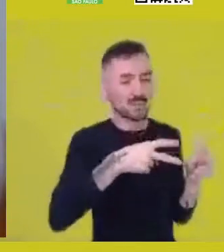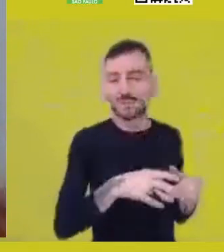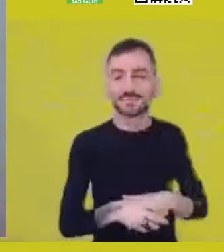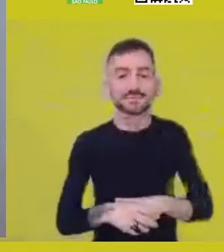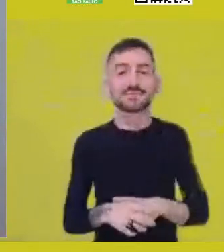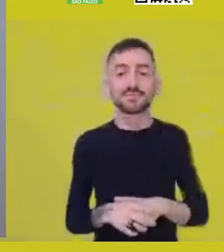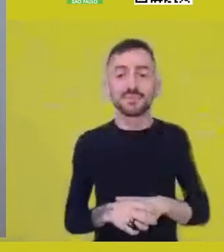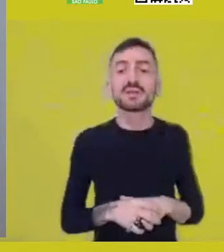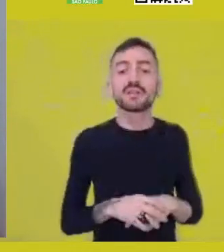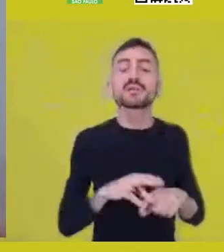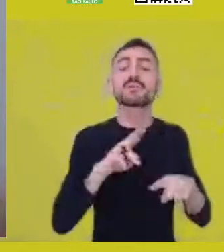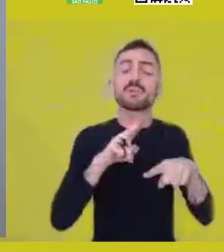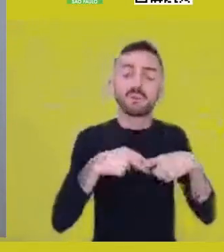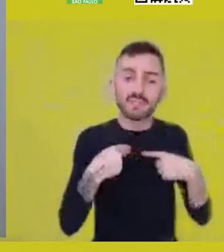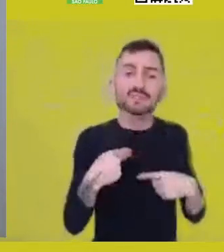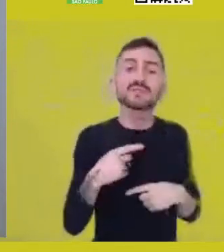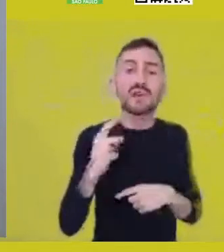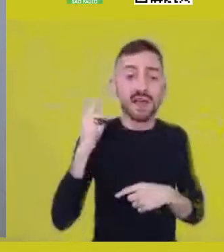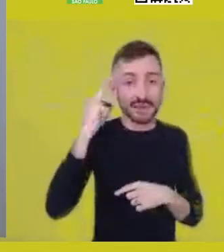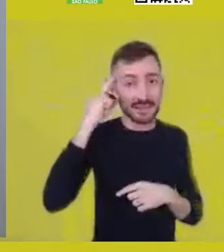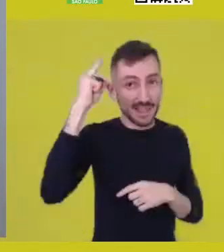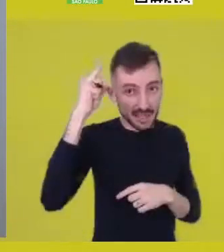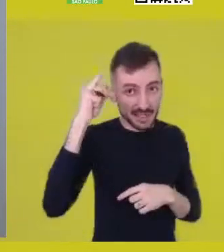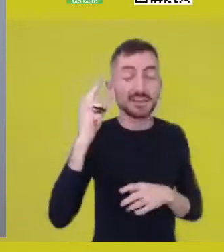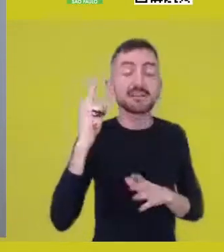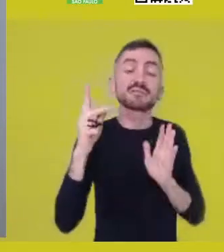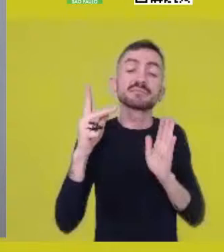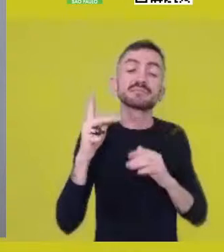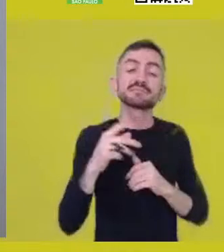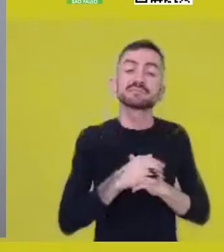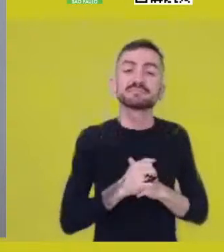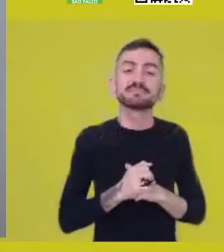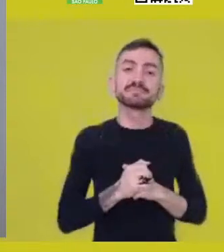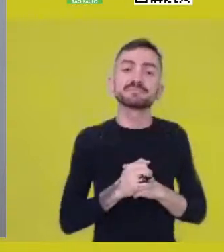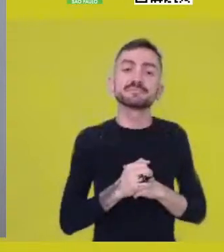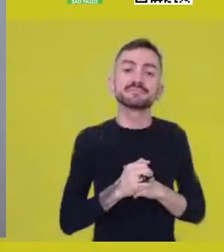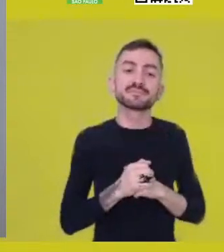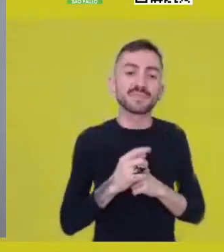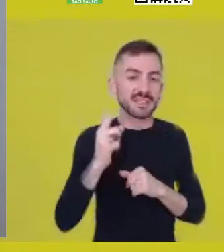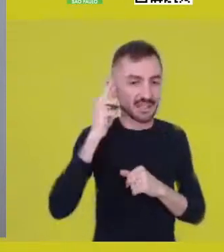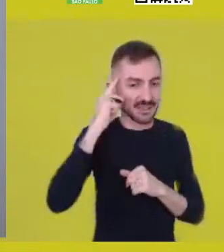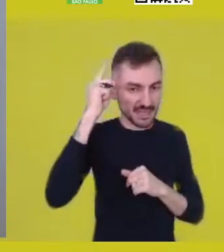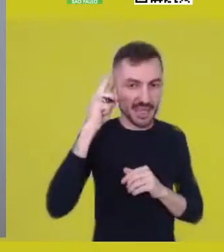the idea - a very Western idea,